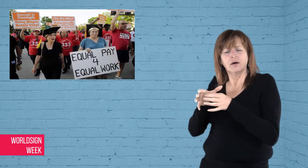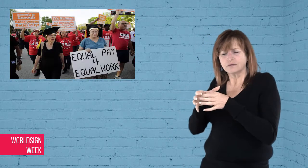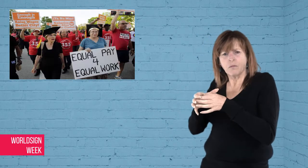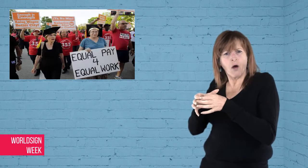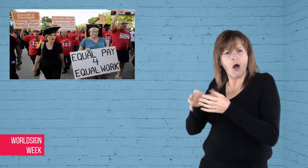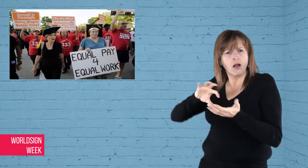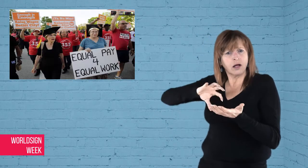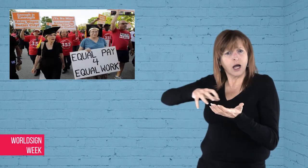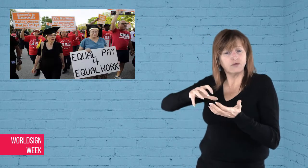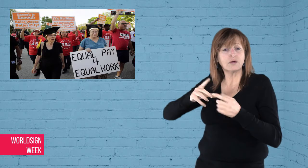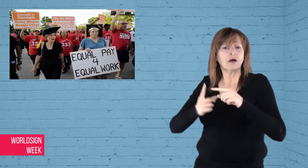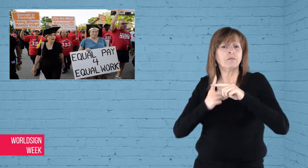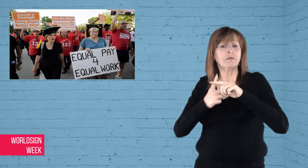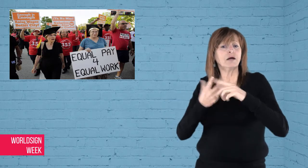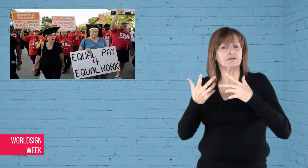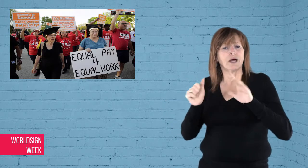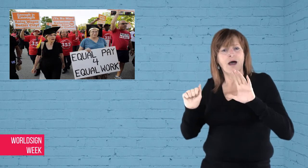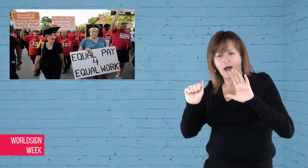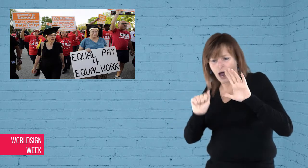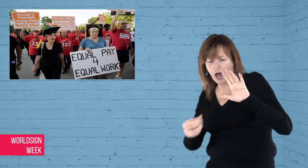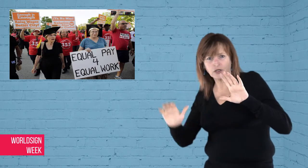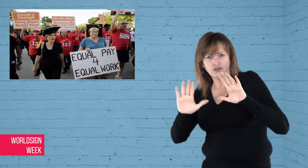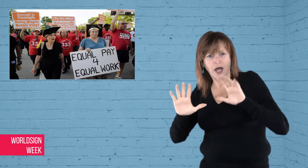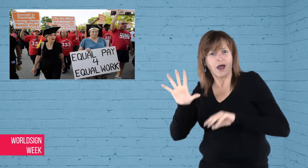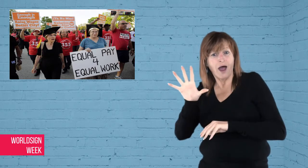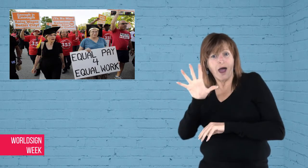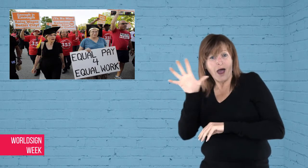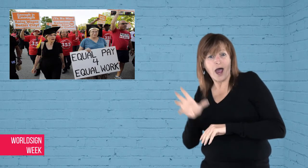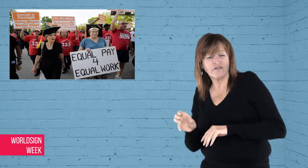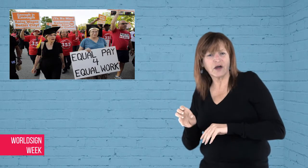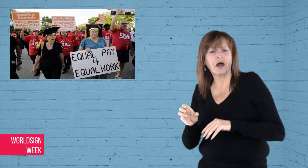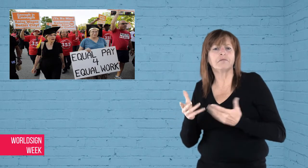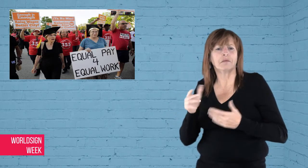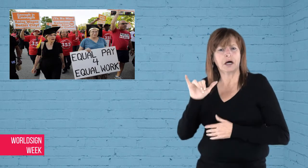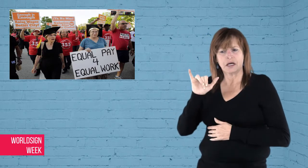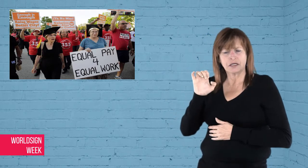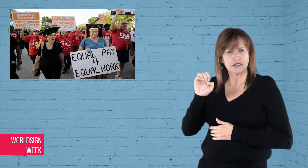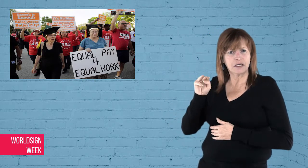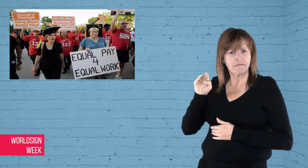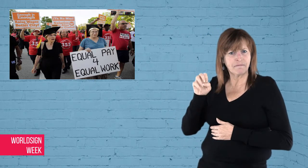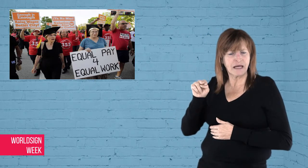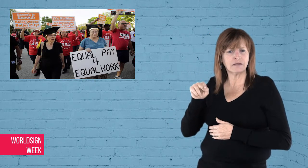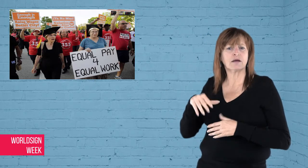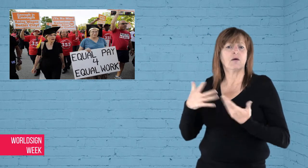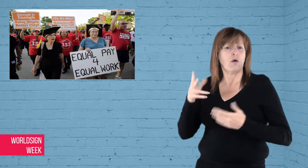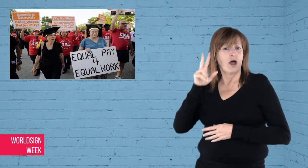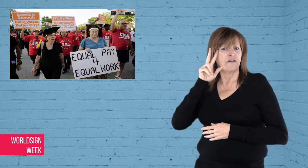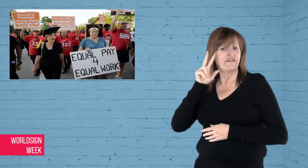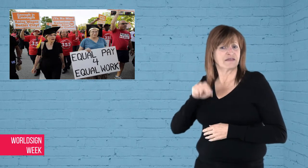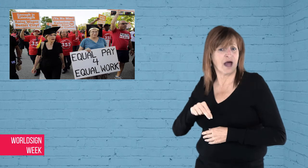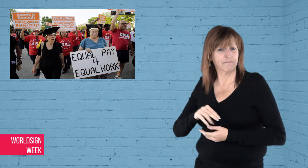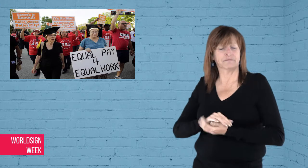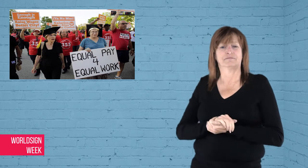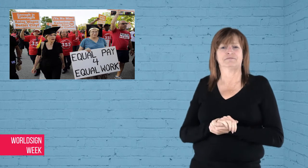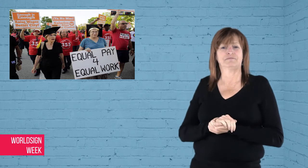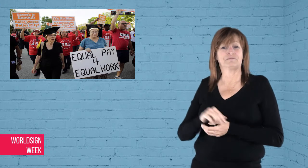countries, especially small and third- world Asian and African countries such